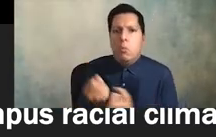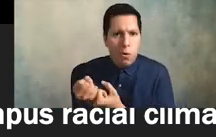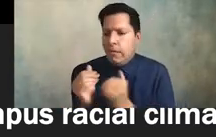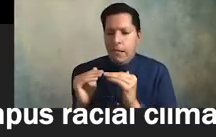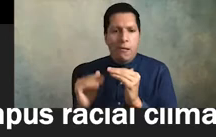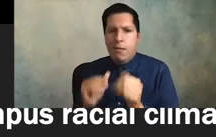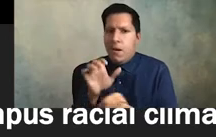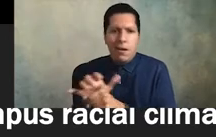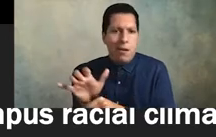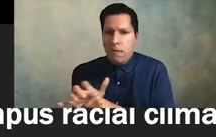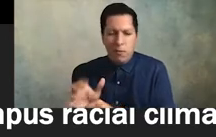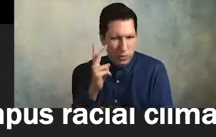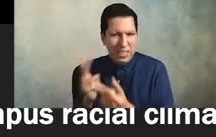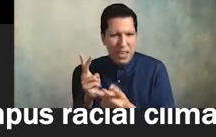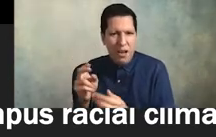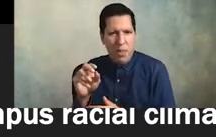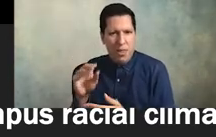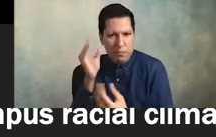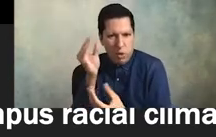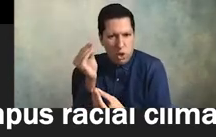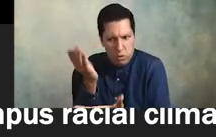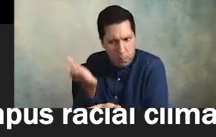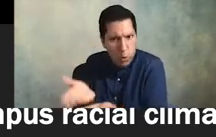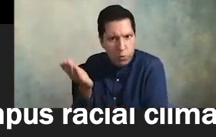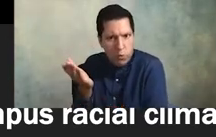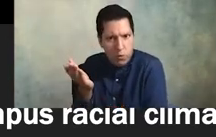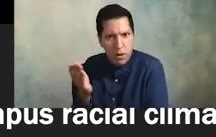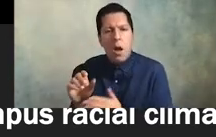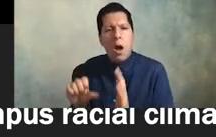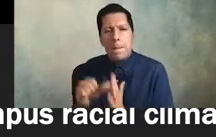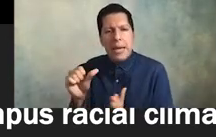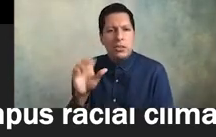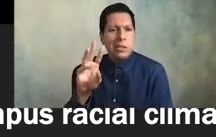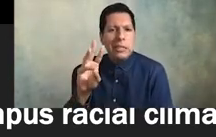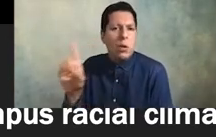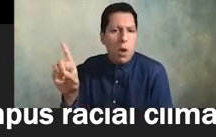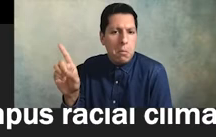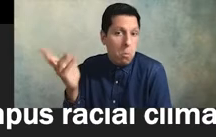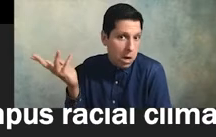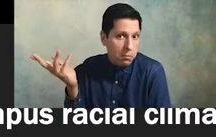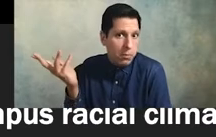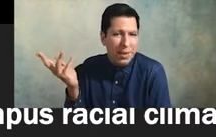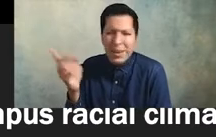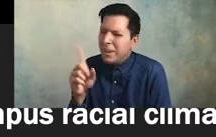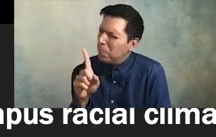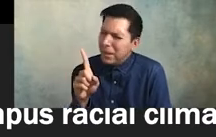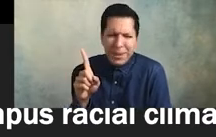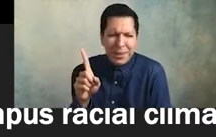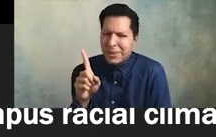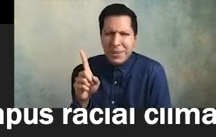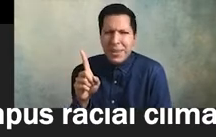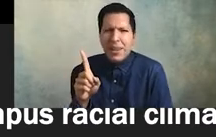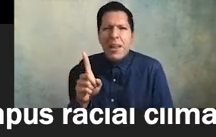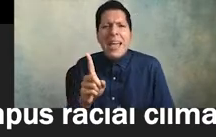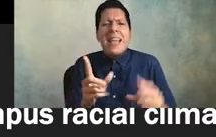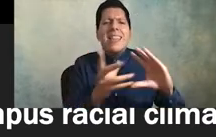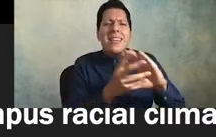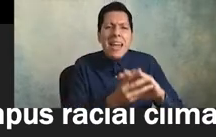metric says it on the data table on page 61. but yet in the narrative of the report